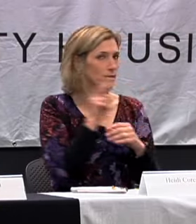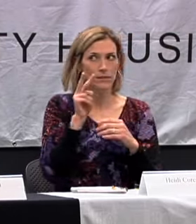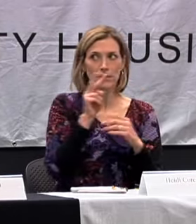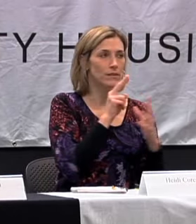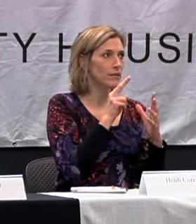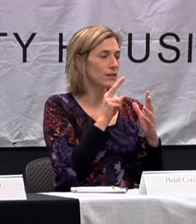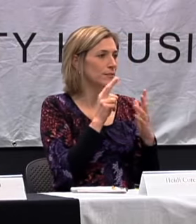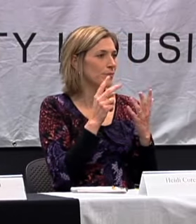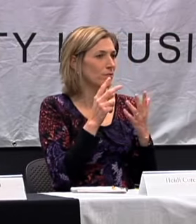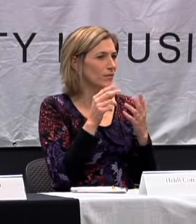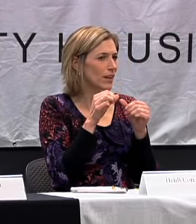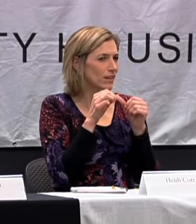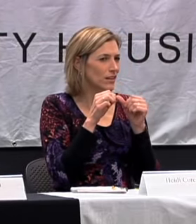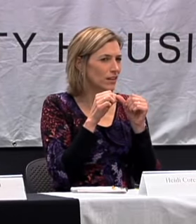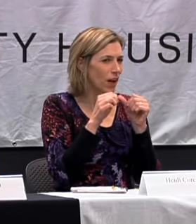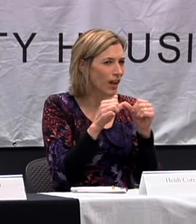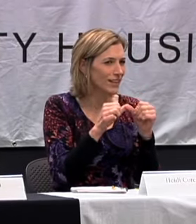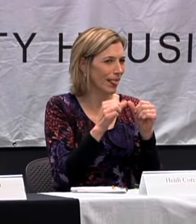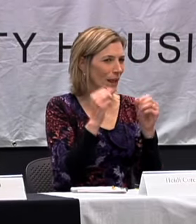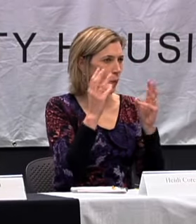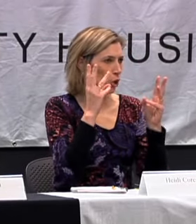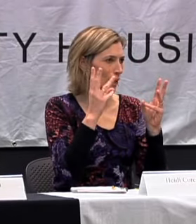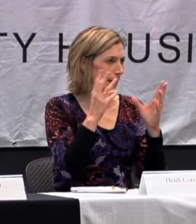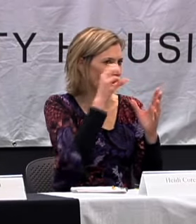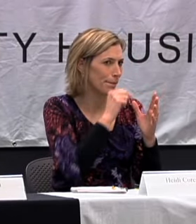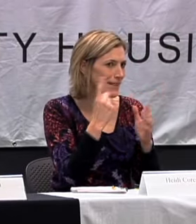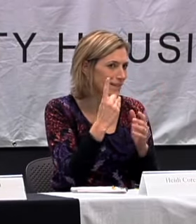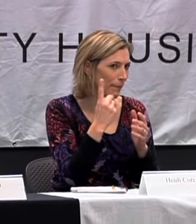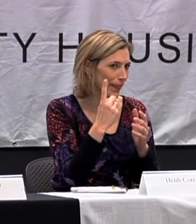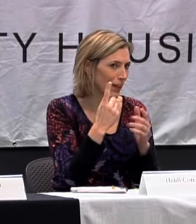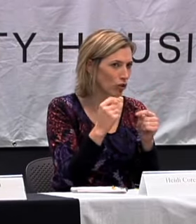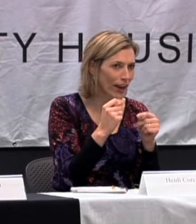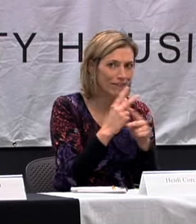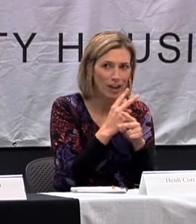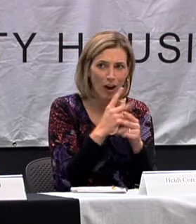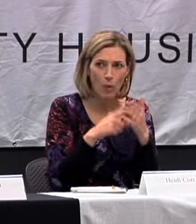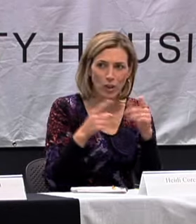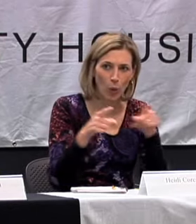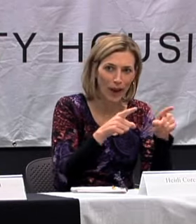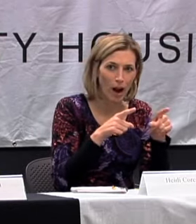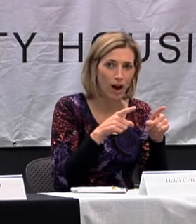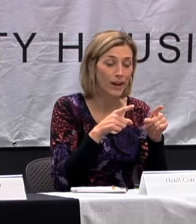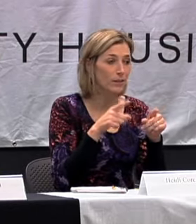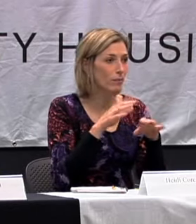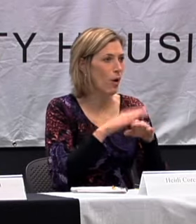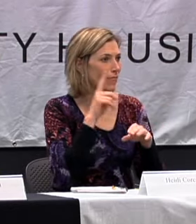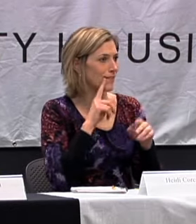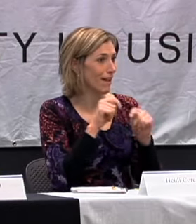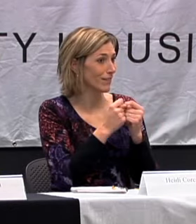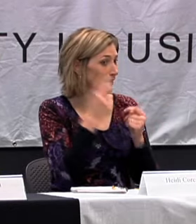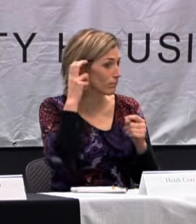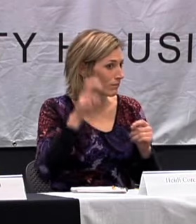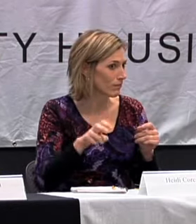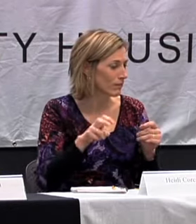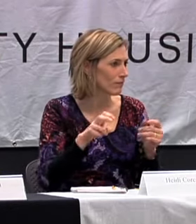ON A HEARING TEAM YOU HAVE TO WATCH OUT BECAUSE PEOPLE SCREAM. I GOT IT I GOT IT. BUT I WASN'T WORRIED I WAS GOING TO MISS ANYTHING BECAUSE ON